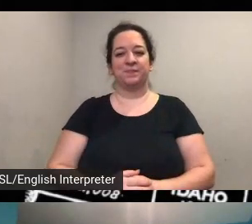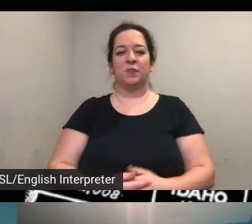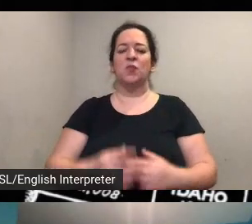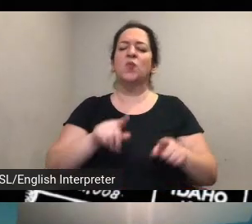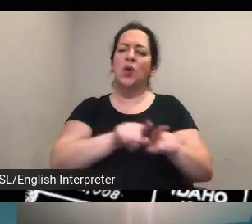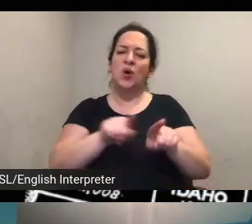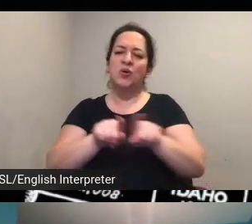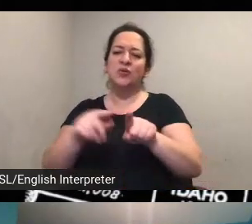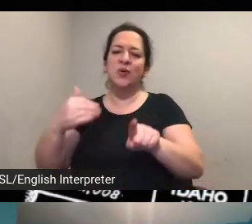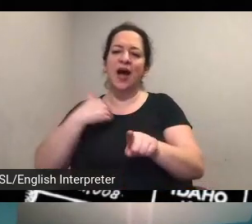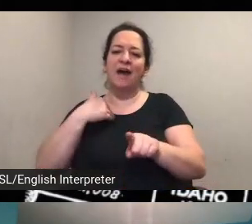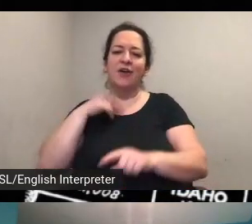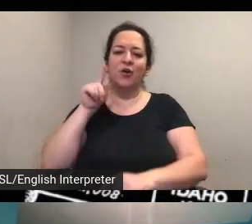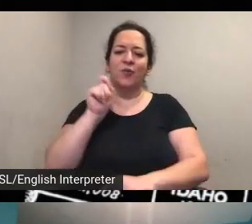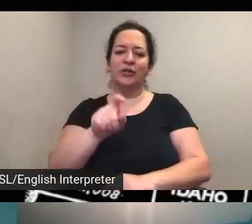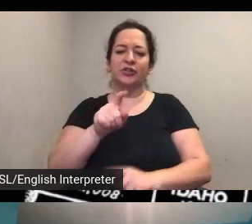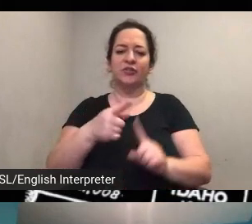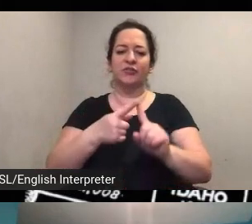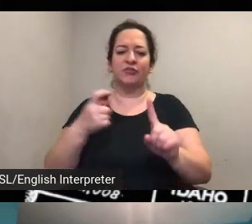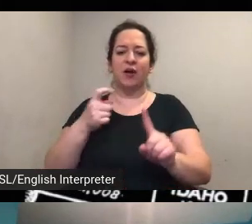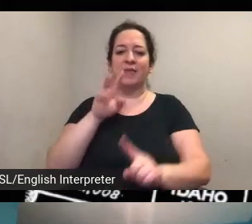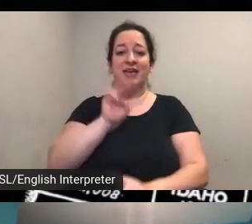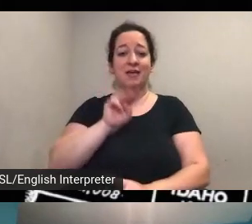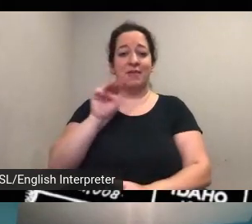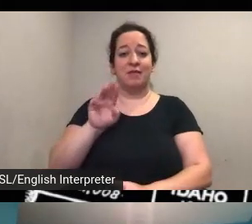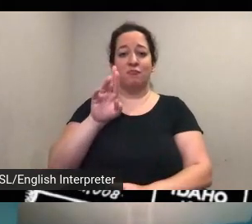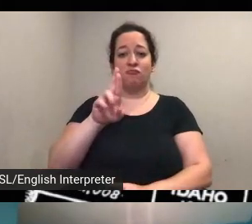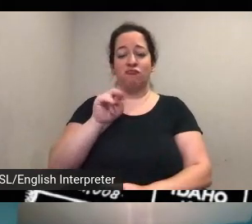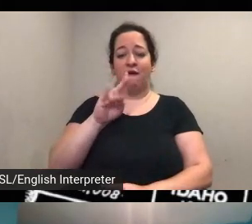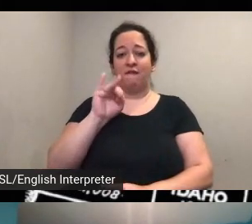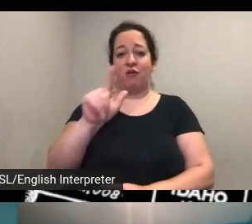from um mm revel goodwin about any input from